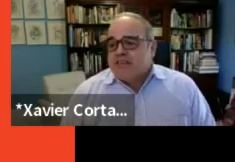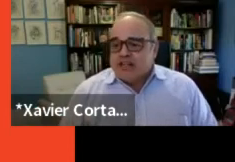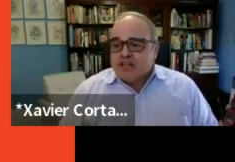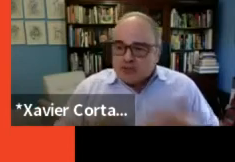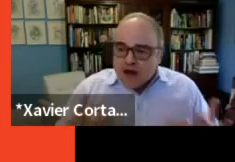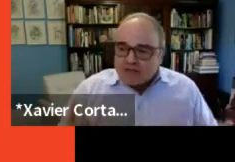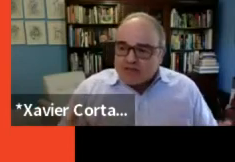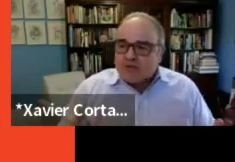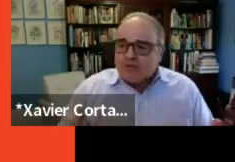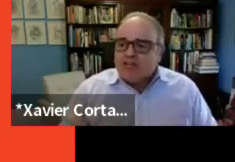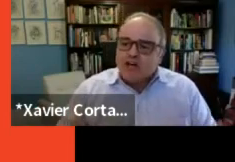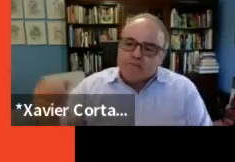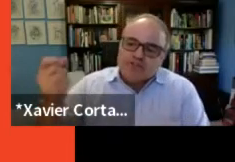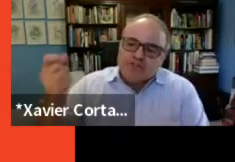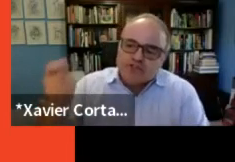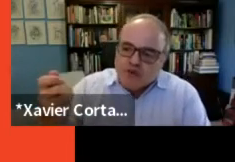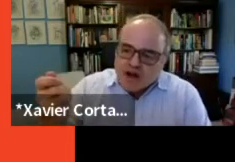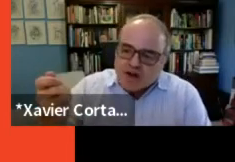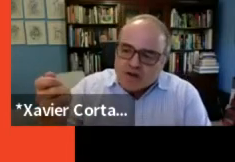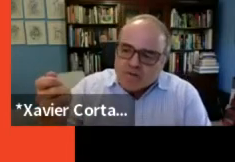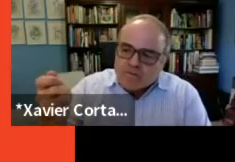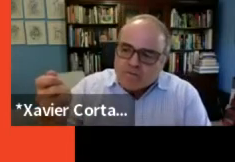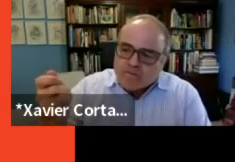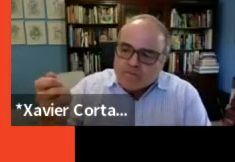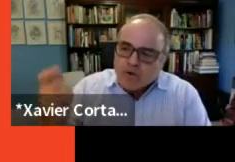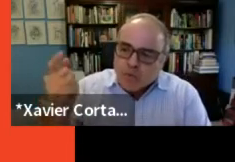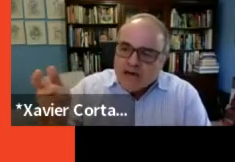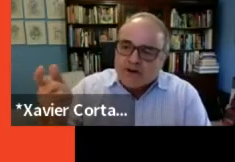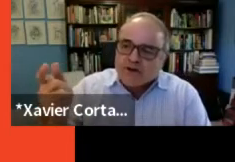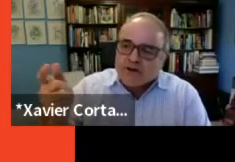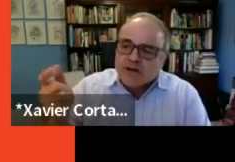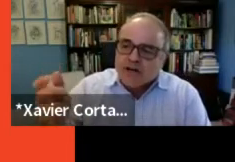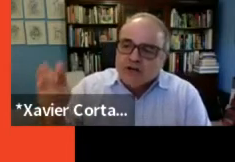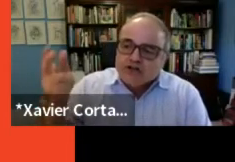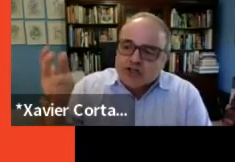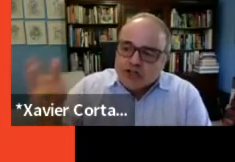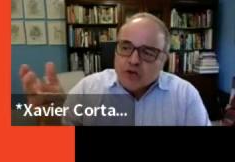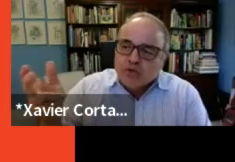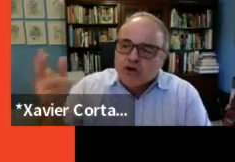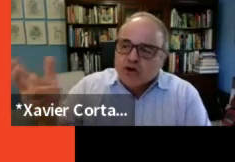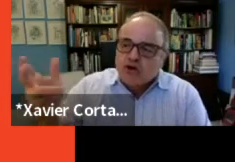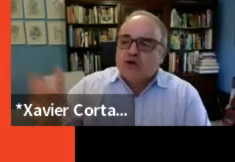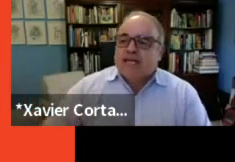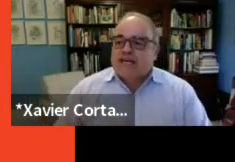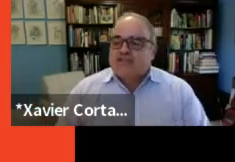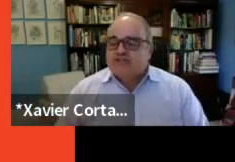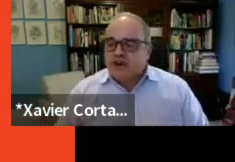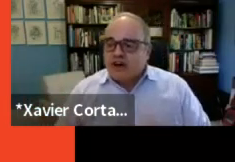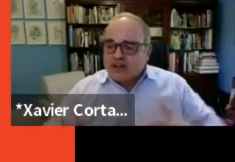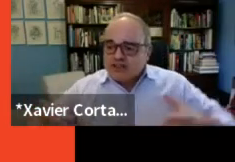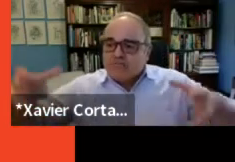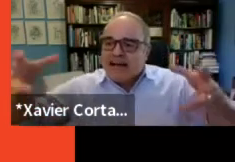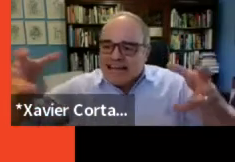The droughts that would come, the stronger, wetter, slower hurricanes caused by heat